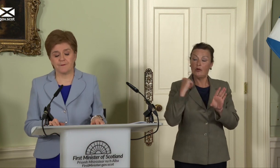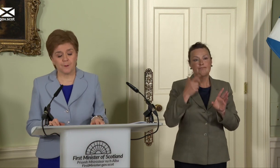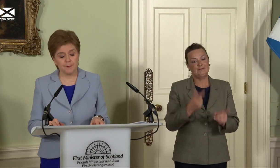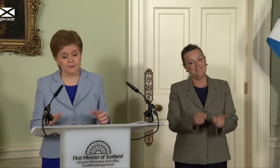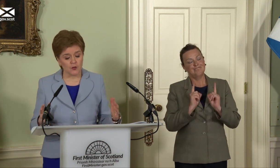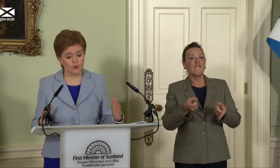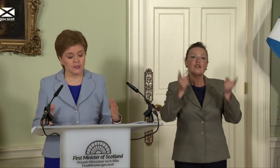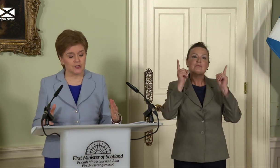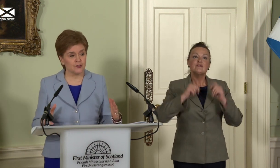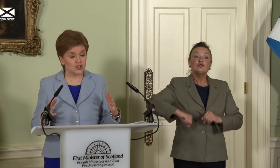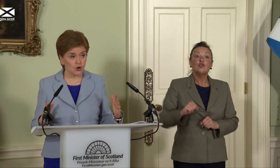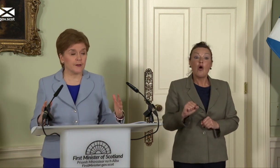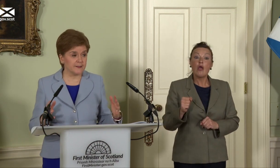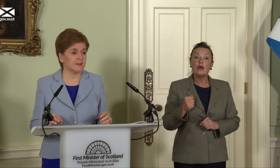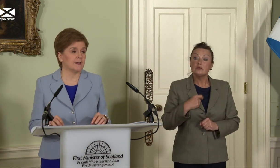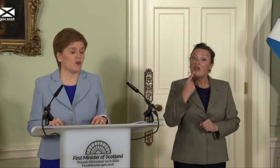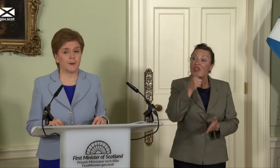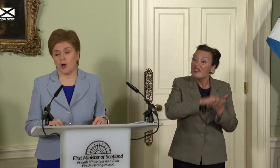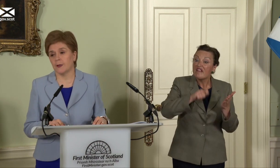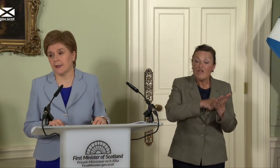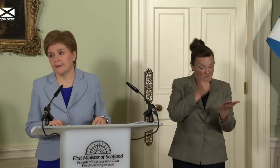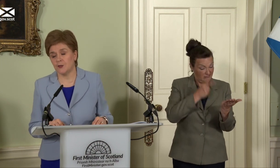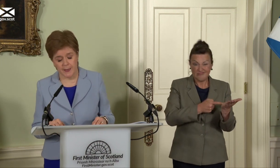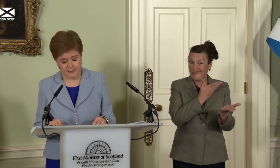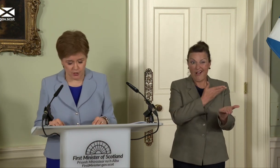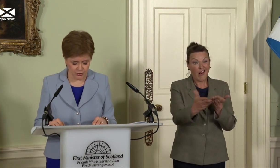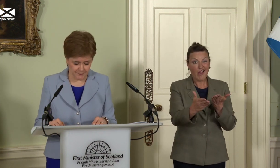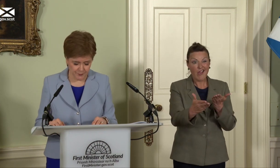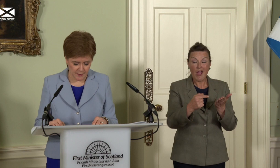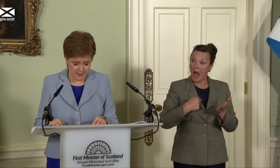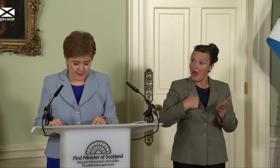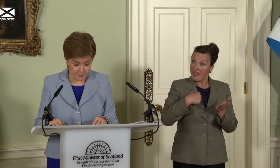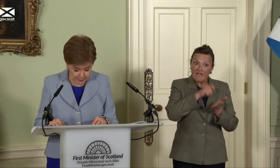people of Scotland the choice of becoming an independent country. And the people of